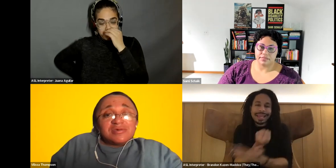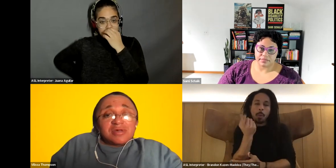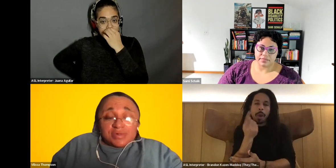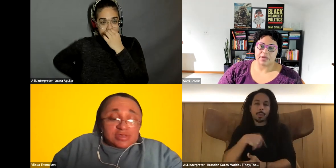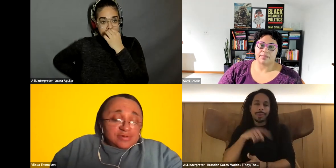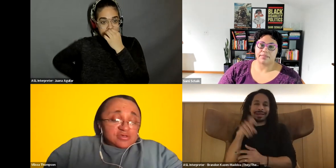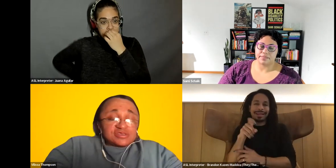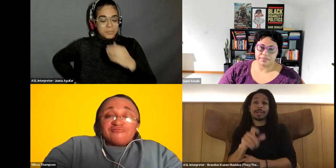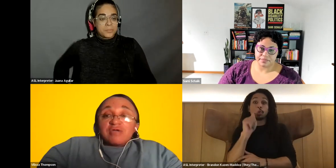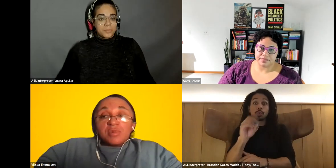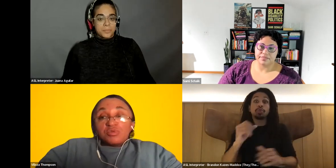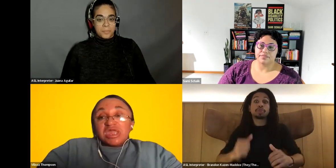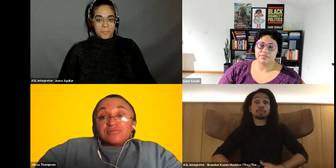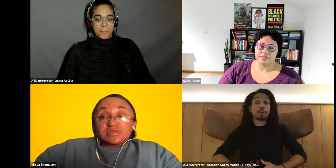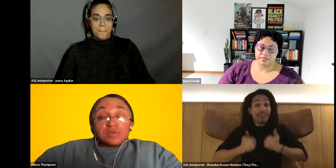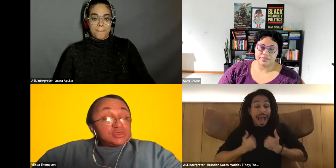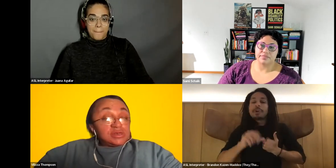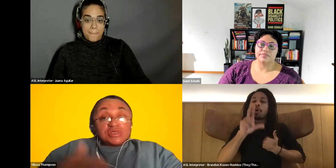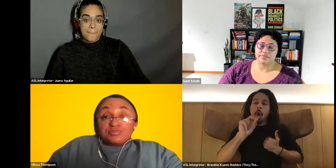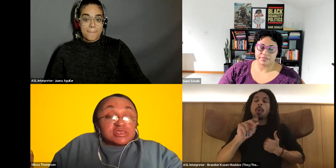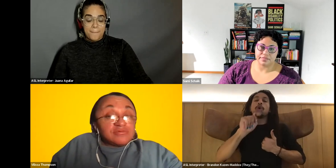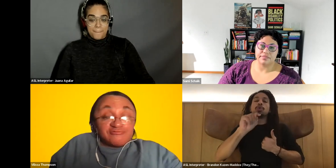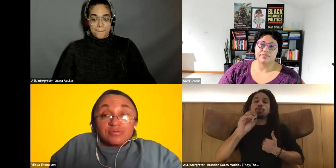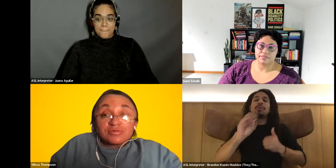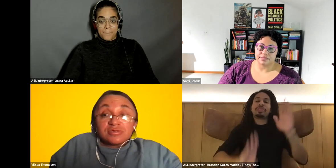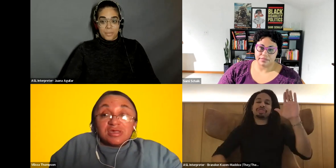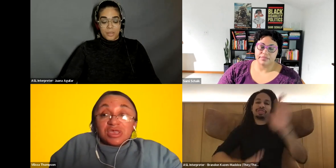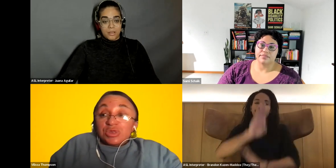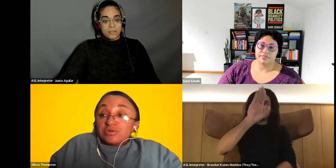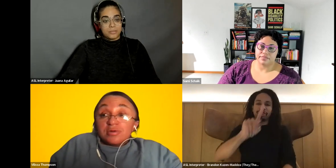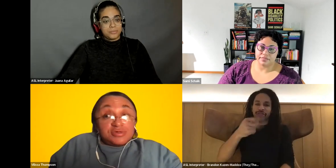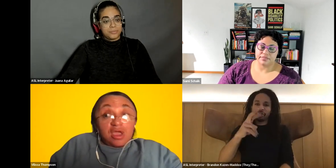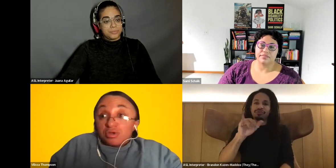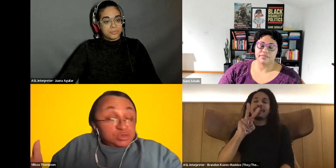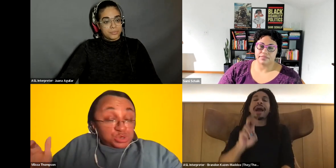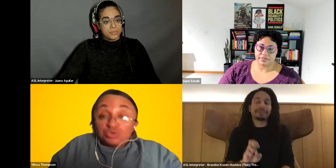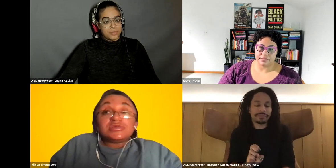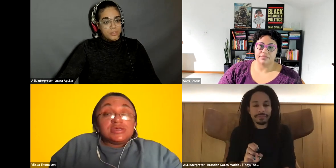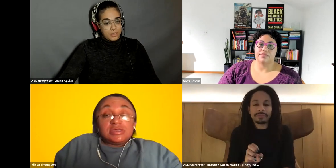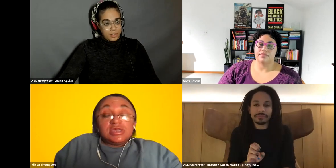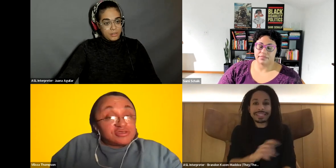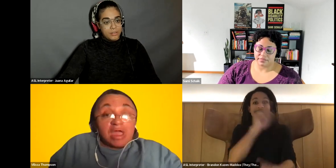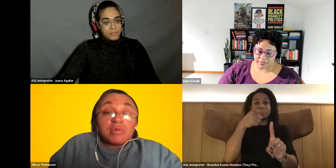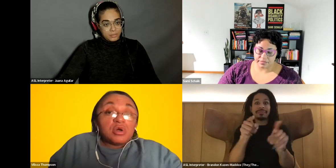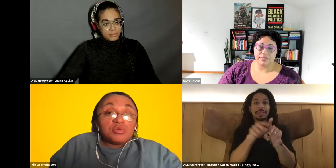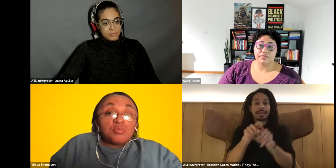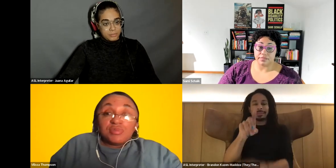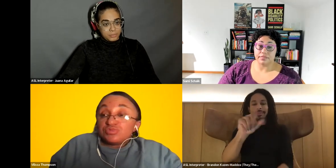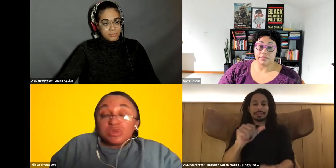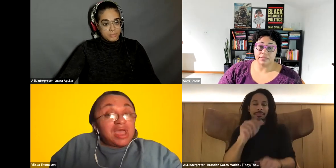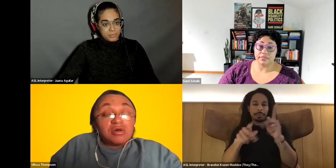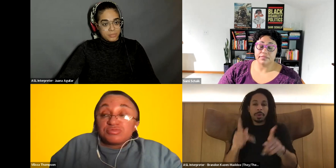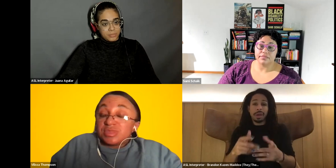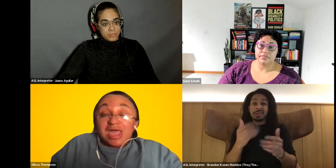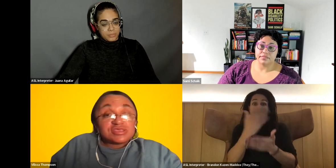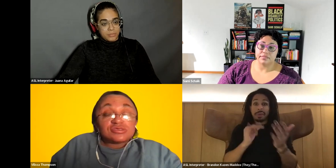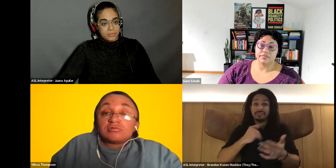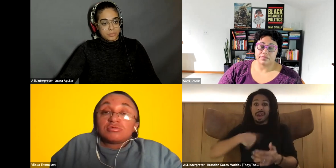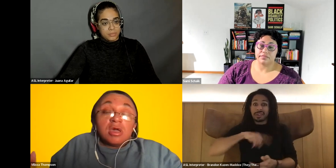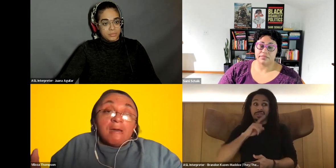Vilissa Thompson: How many of us are installed by remote everything, particularly as disabled folks, You know some of us are truly in survivor mode, because we don't have access to